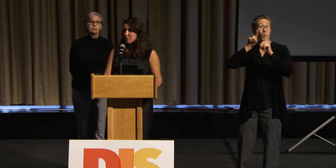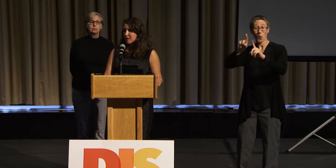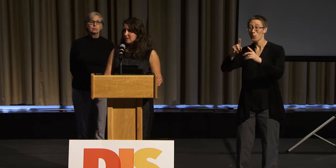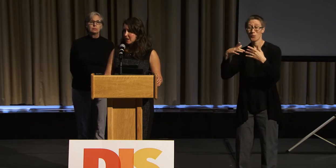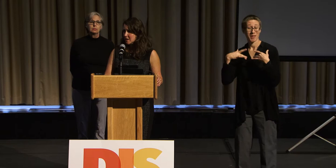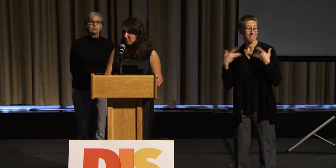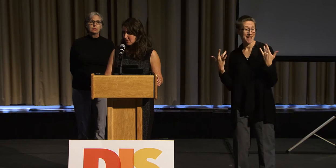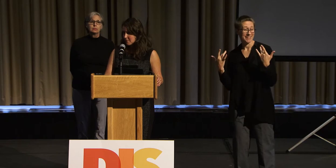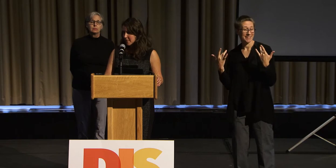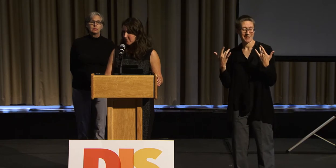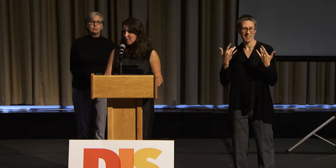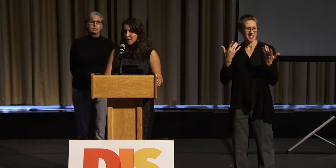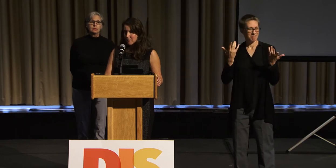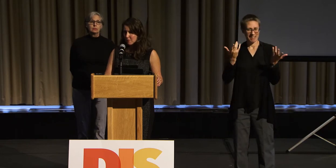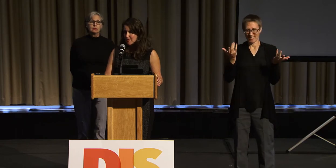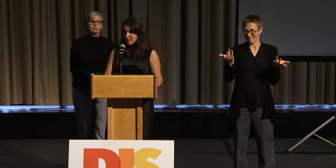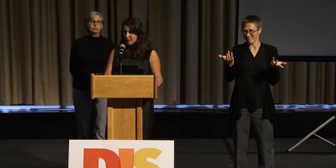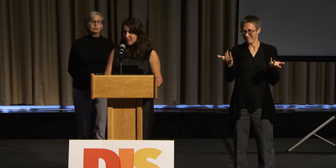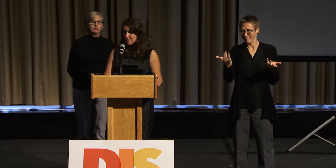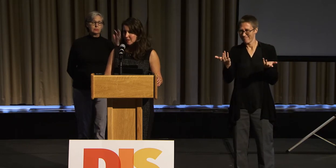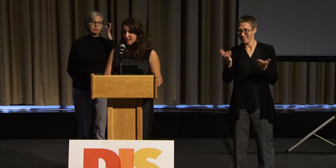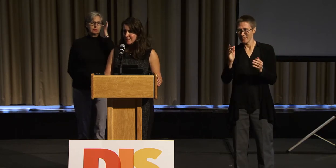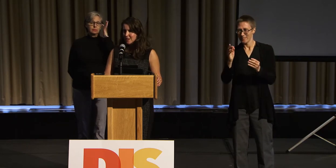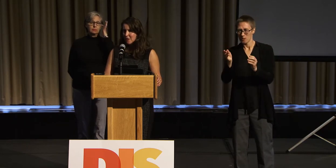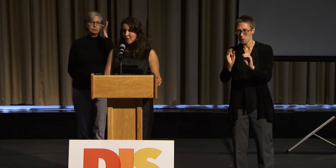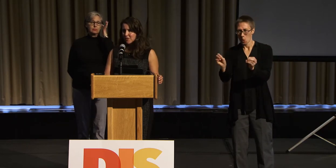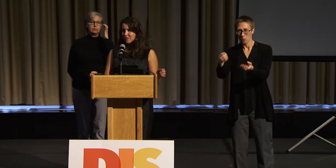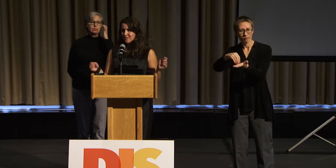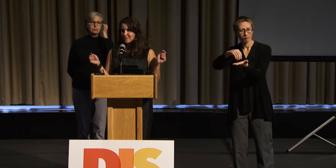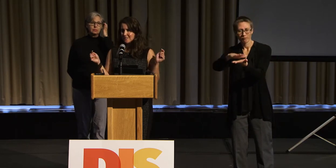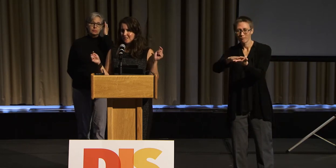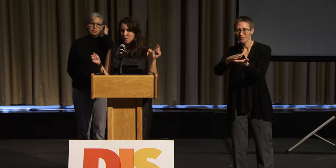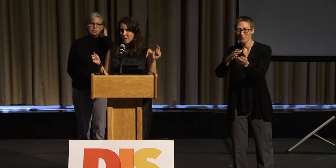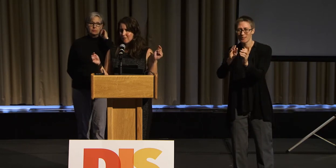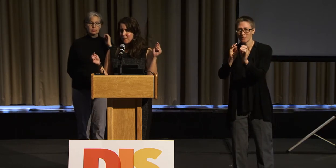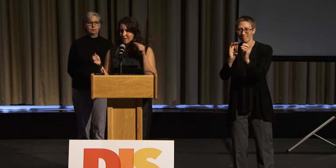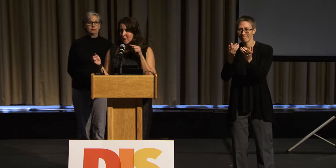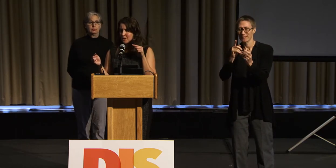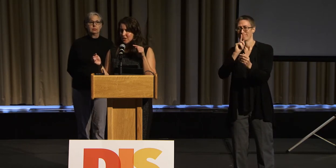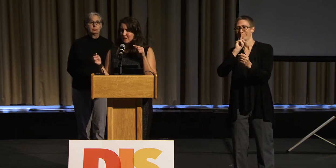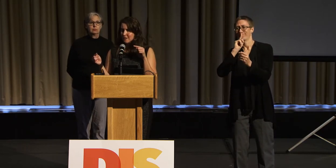be accessible for people with disabilities. So there's their sort of assumption